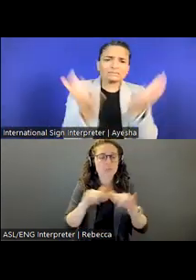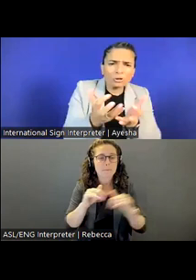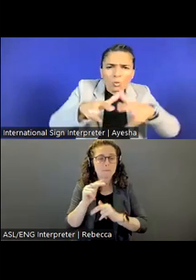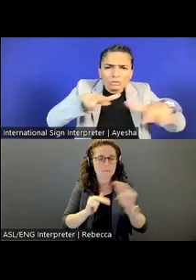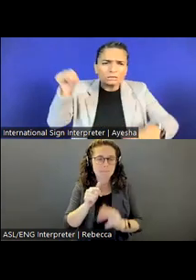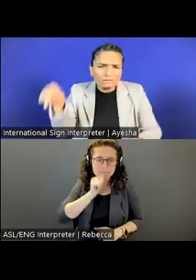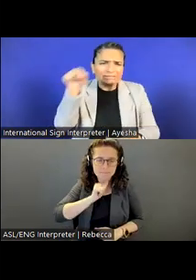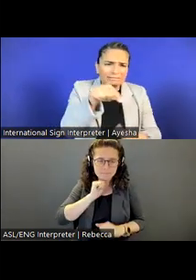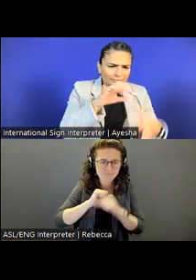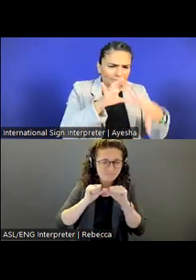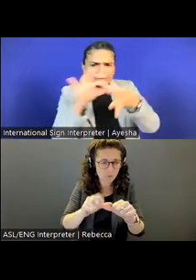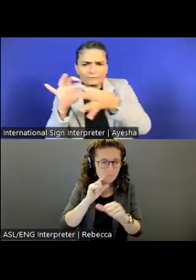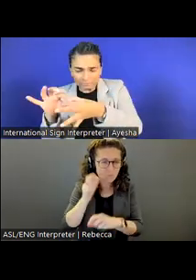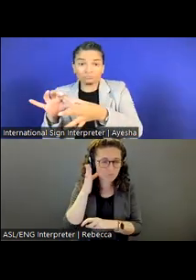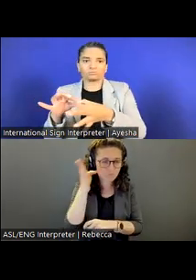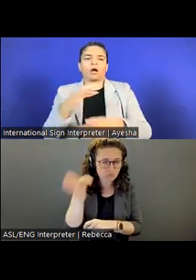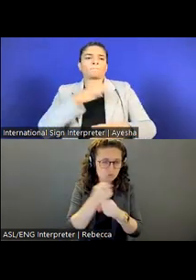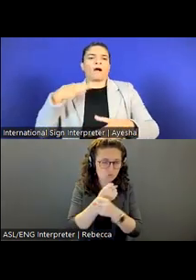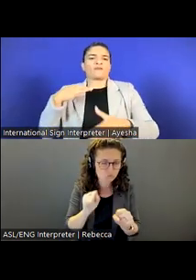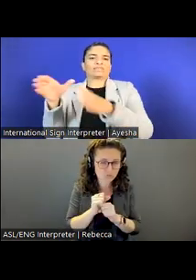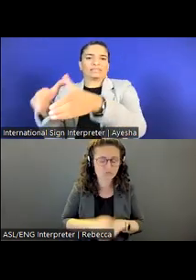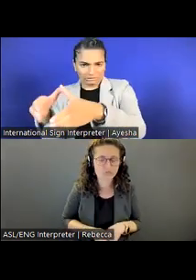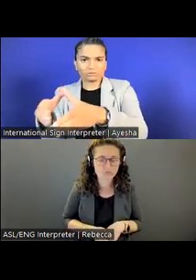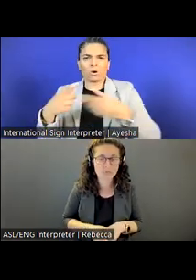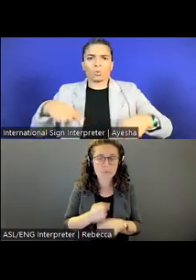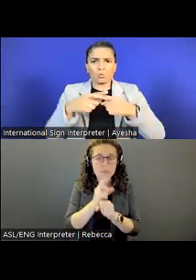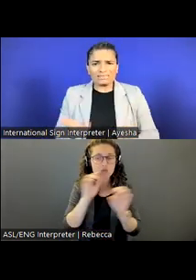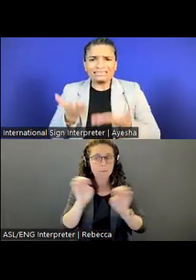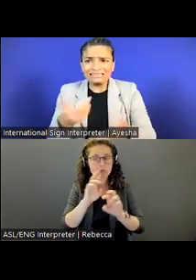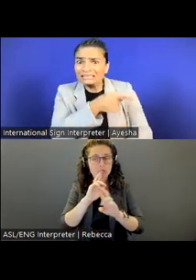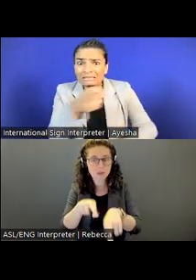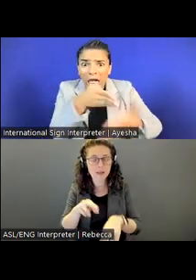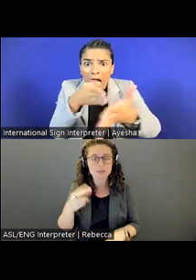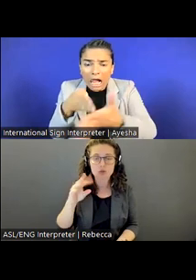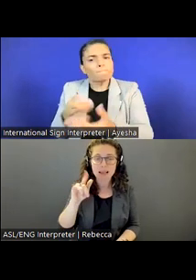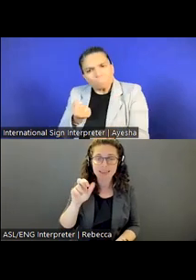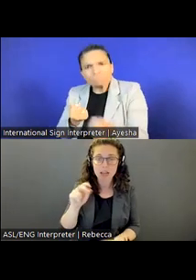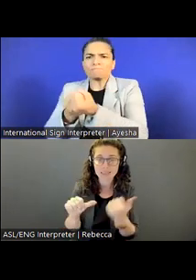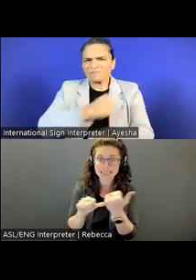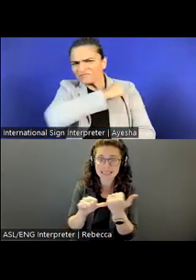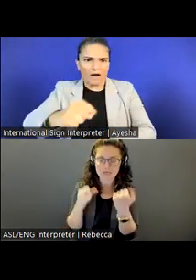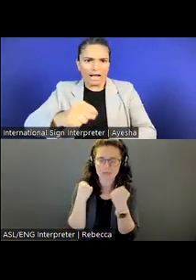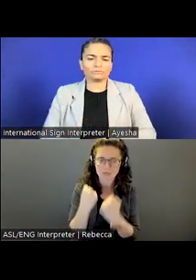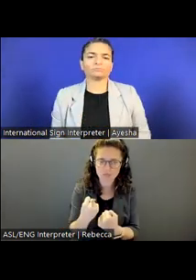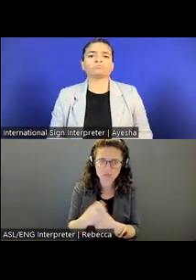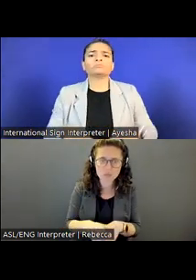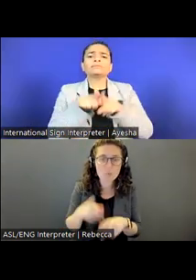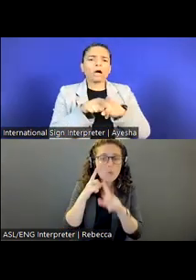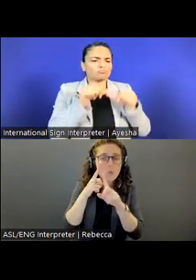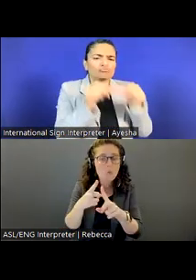We deliver emergency response and enhance resilience through humanitarian assistance, with a focus on protection.